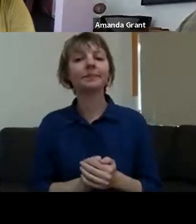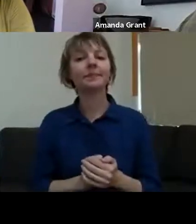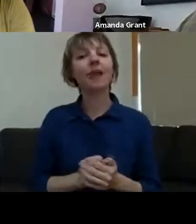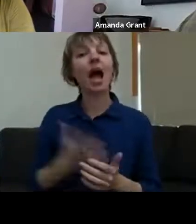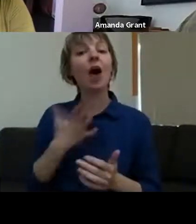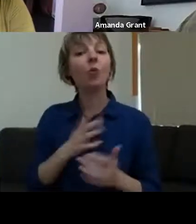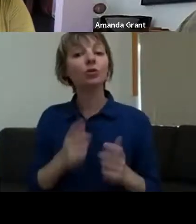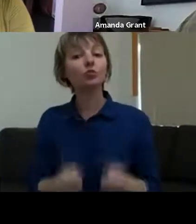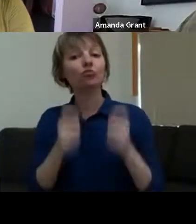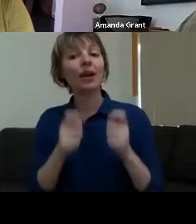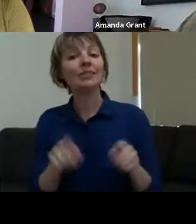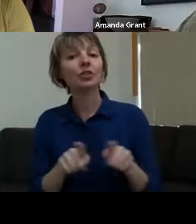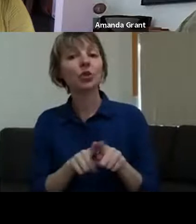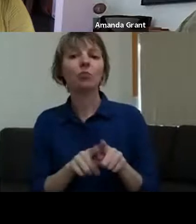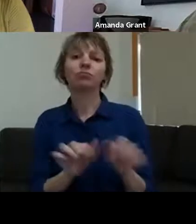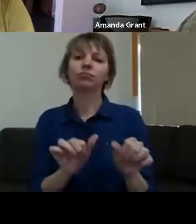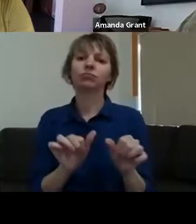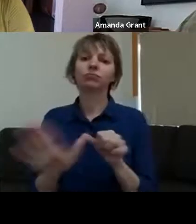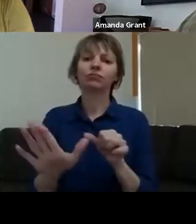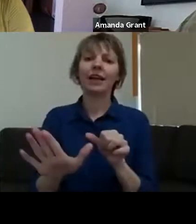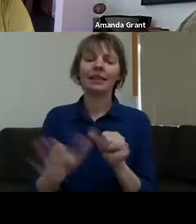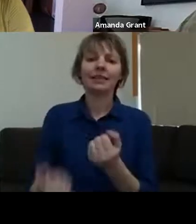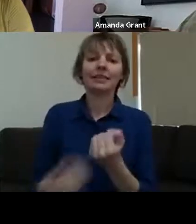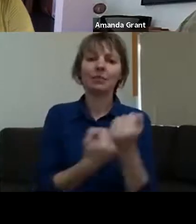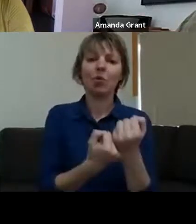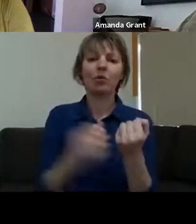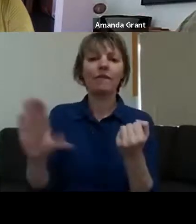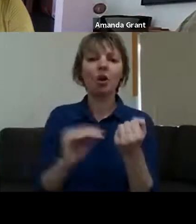from Creative Recovery Network as well - to make sure that we're very